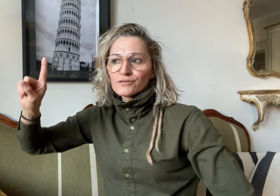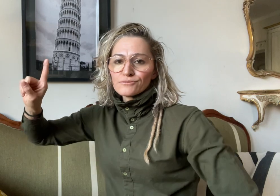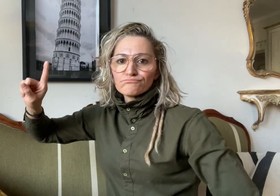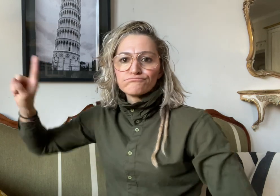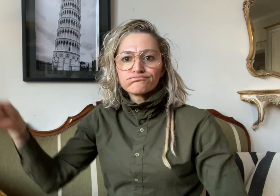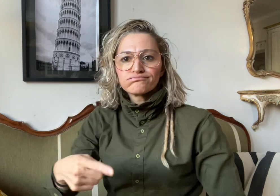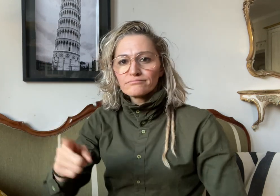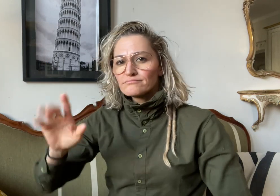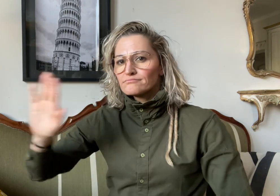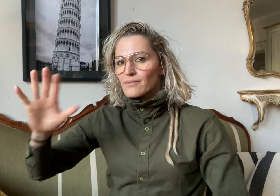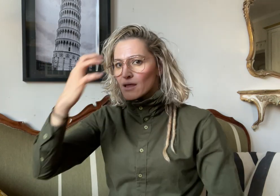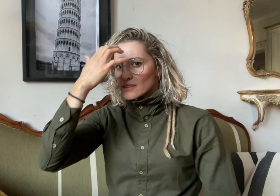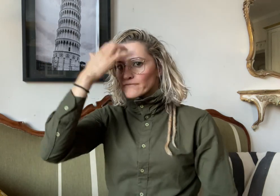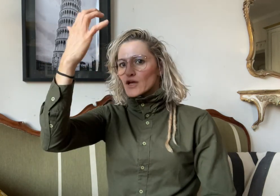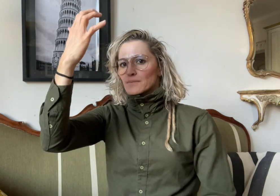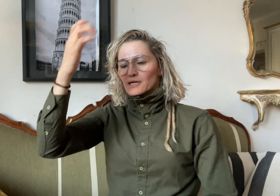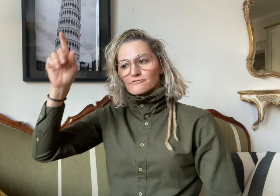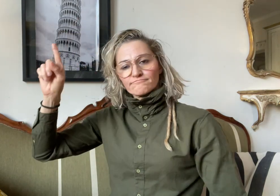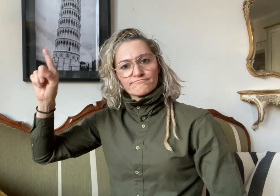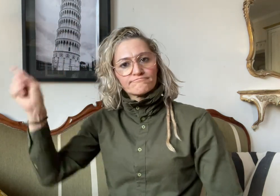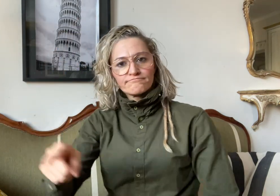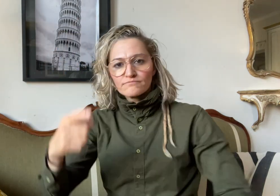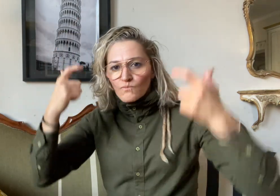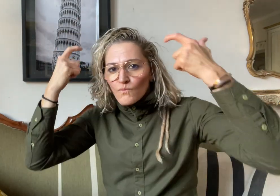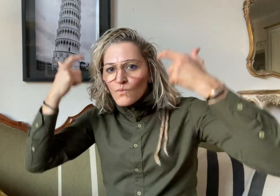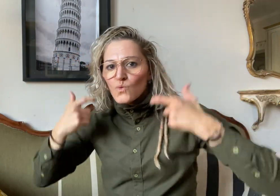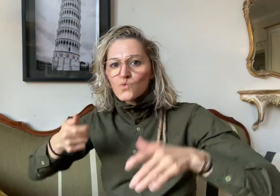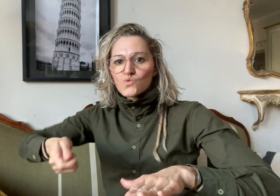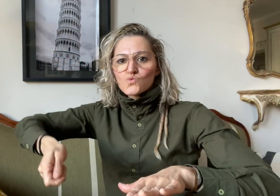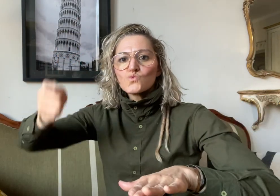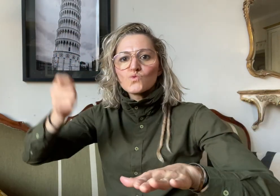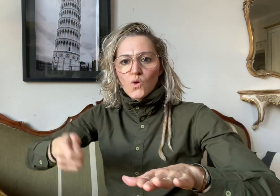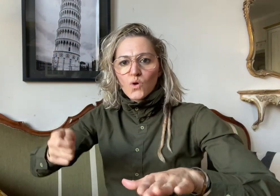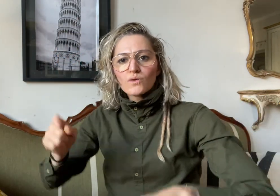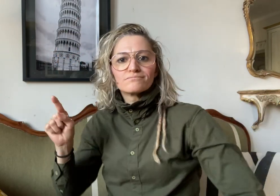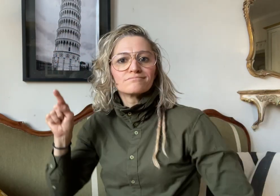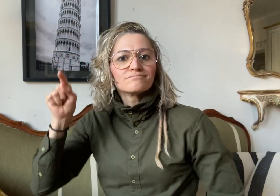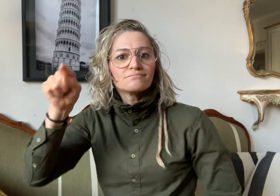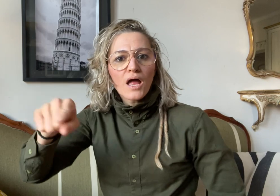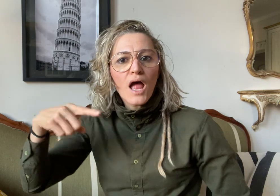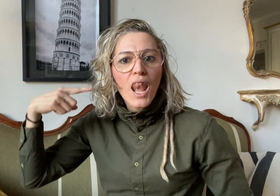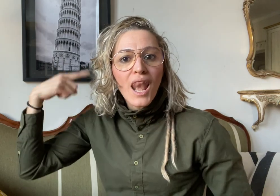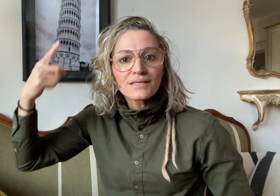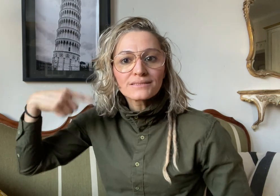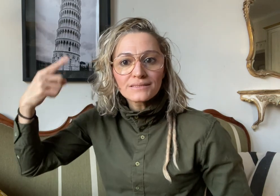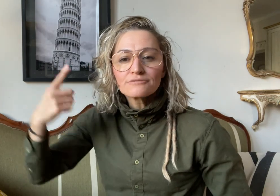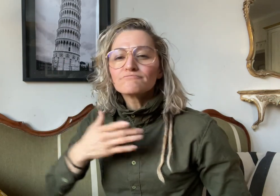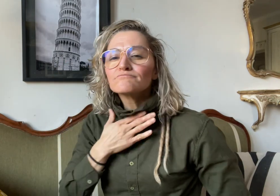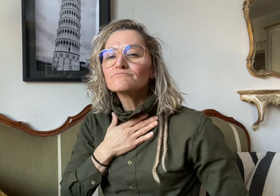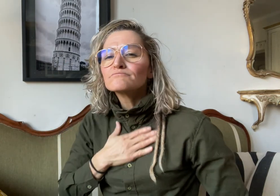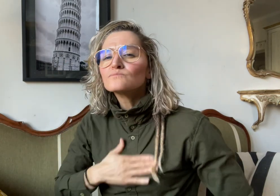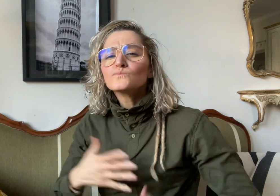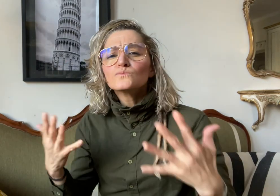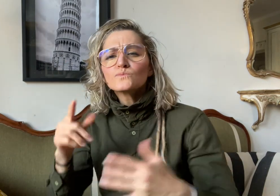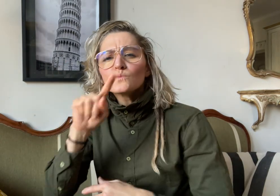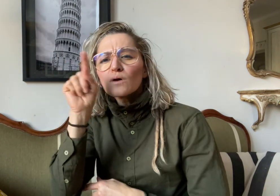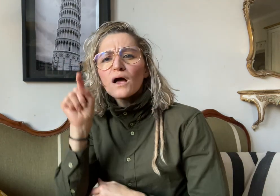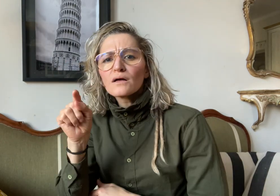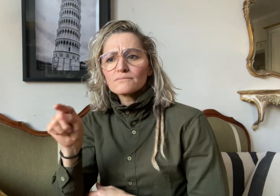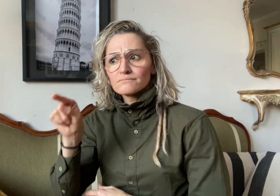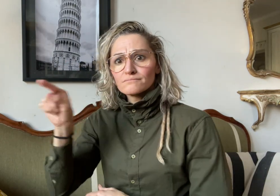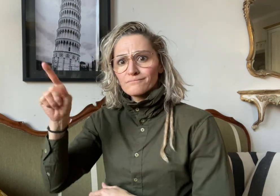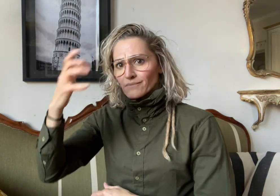to the Royal Courts of Justice in London over the lack